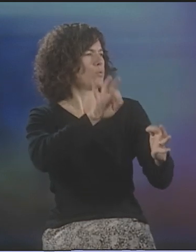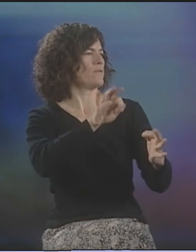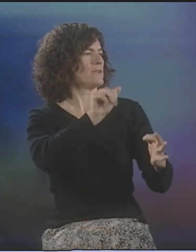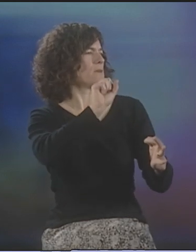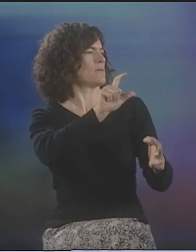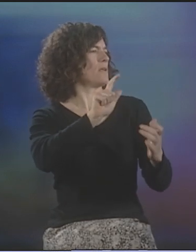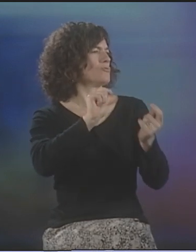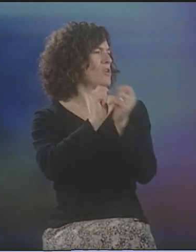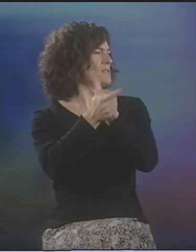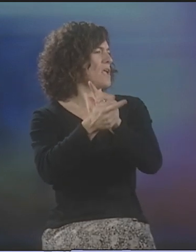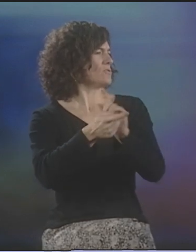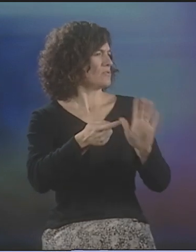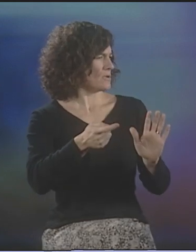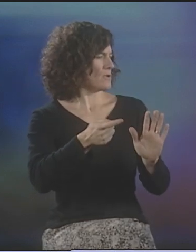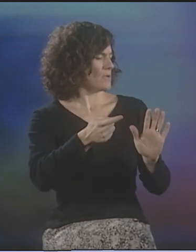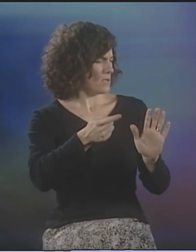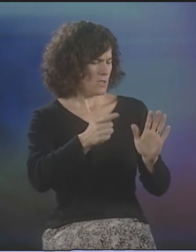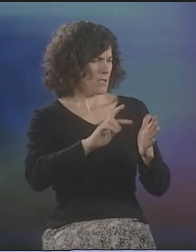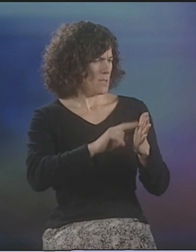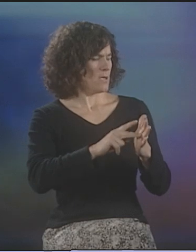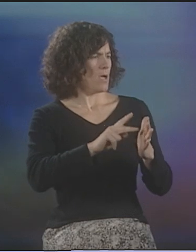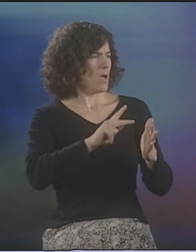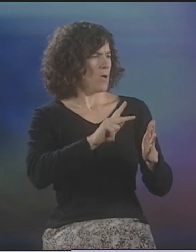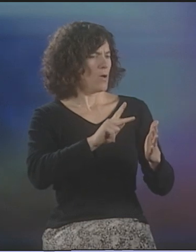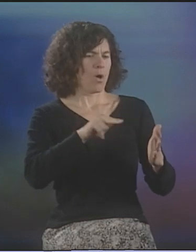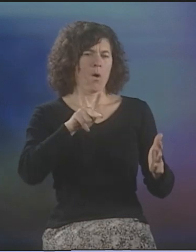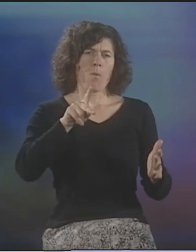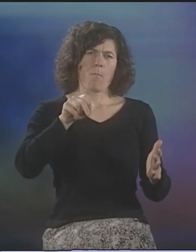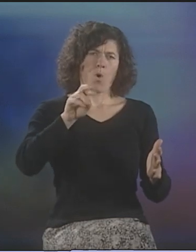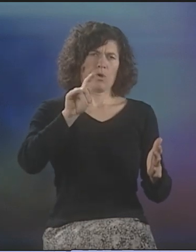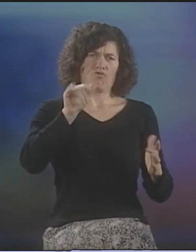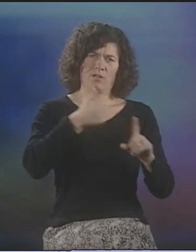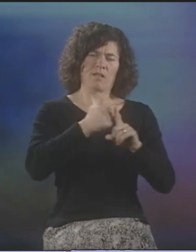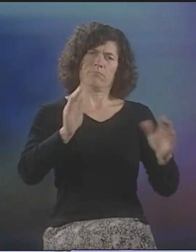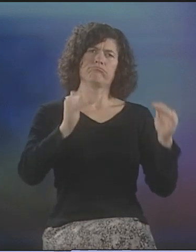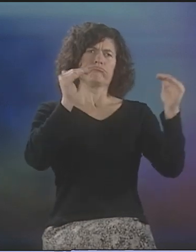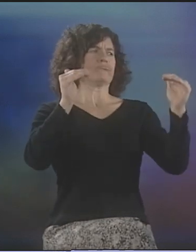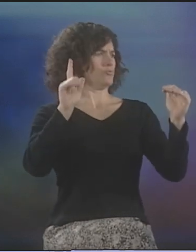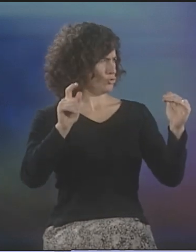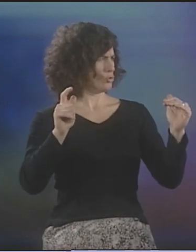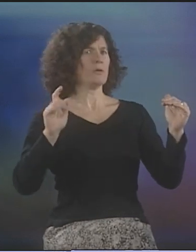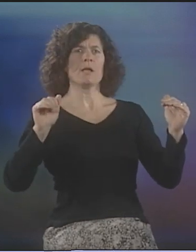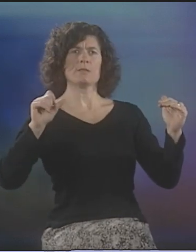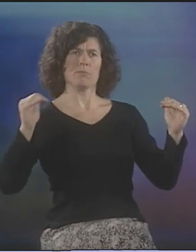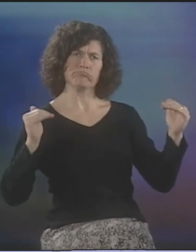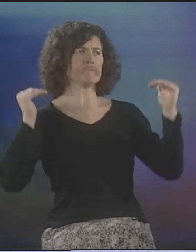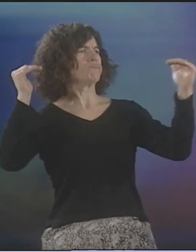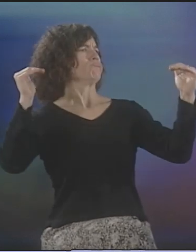"YOU DON'T KNOW WHAT ASL TRANSLATION REALLY LOOKS LIKE "IN TERMS OF POETRY. "IT'S SUCH AN ELEVATED USAGE OF THE LANGUAGE